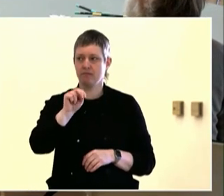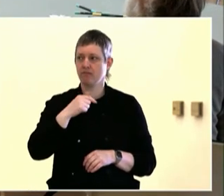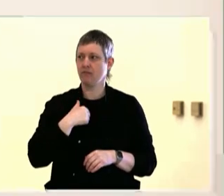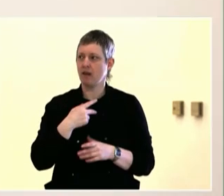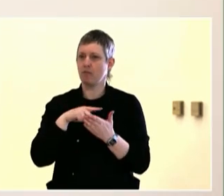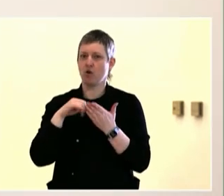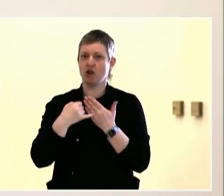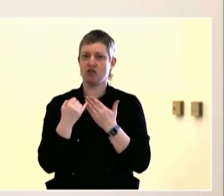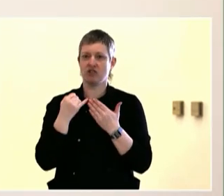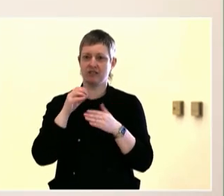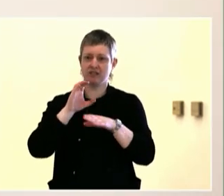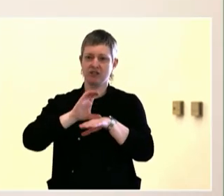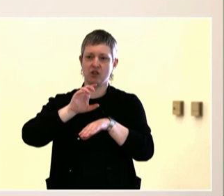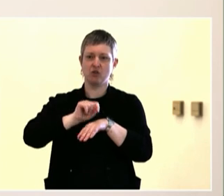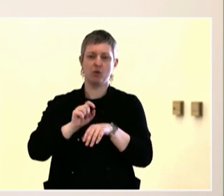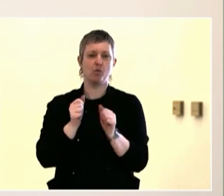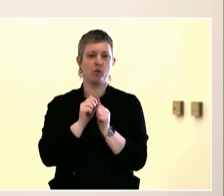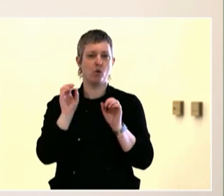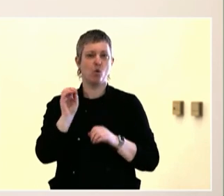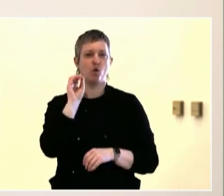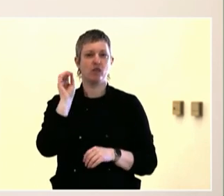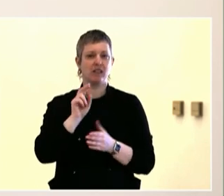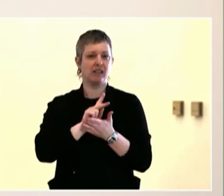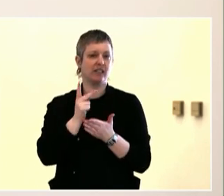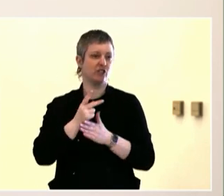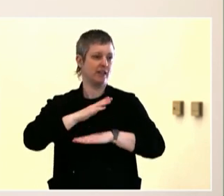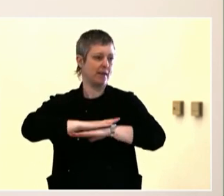she-they, I'm with the Community